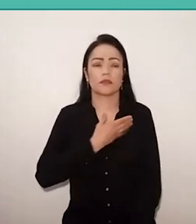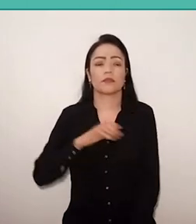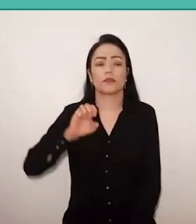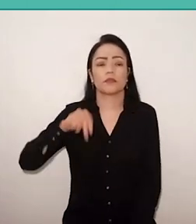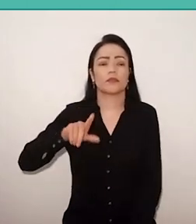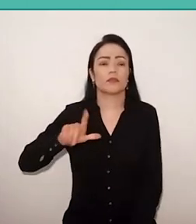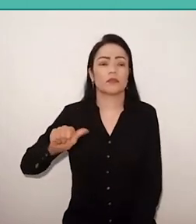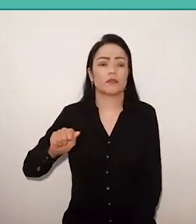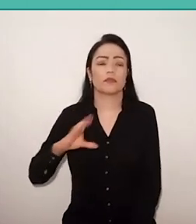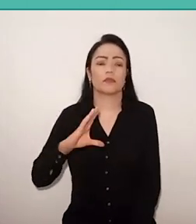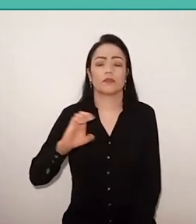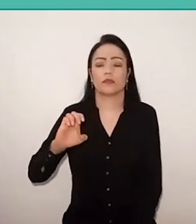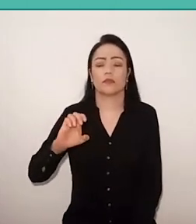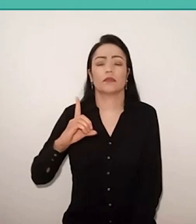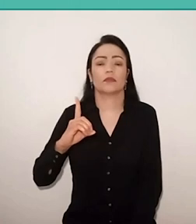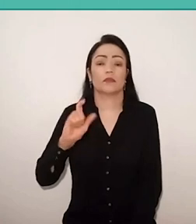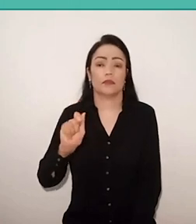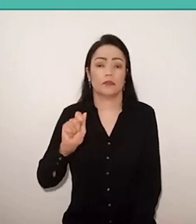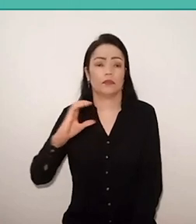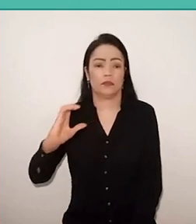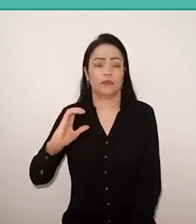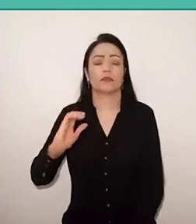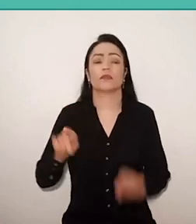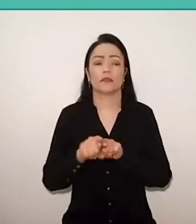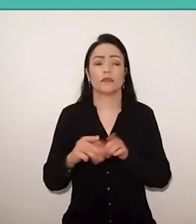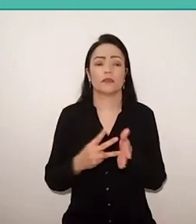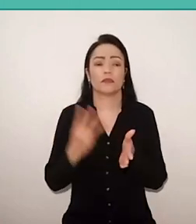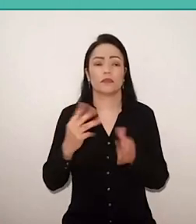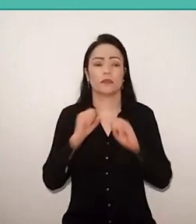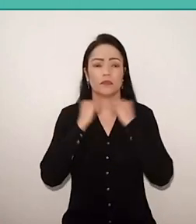that promote this third edition of such an important seminar,